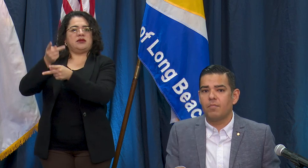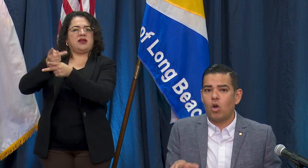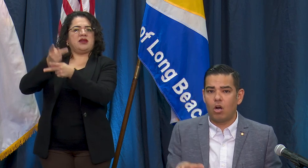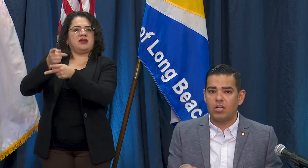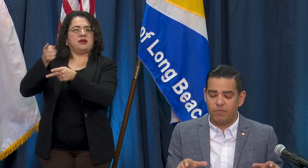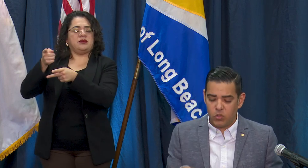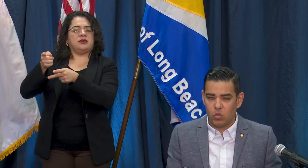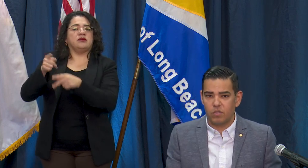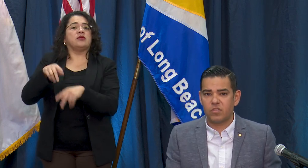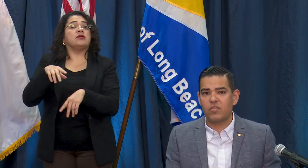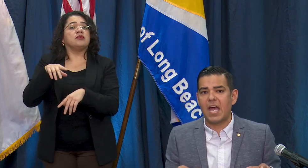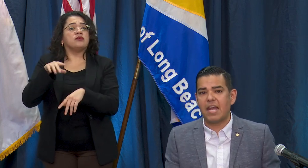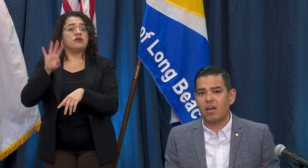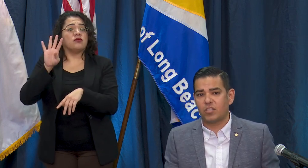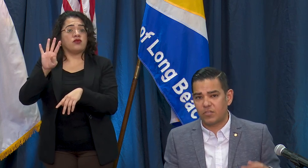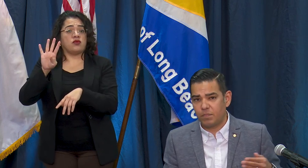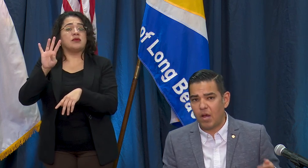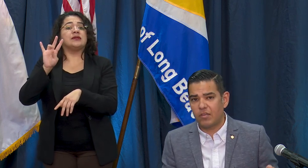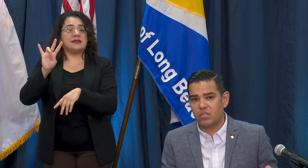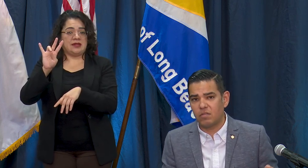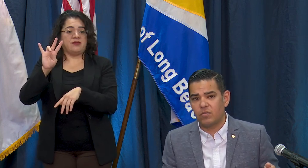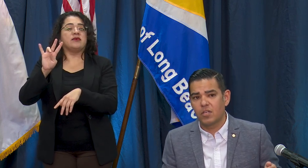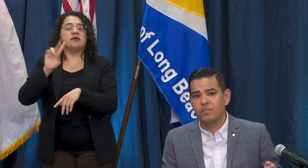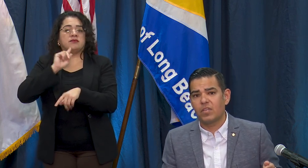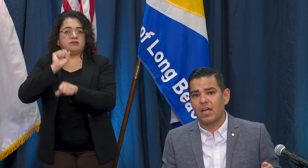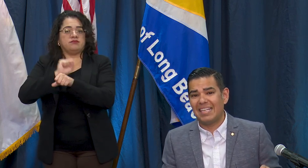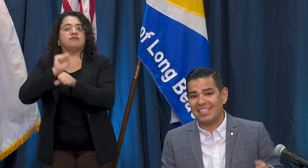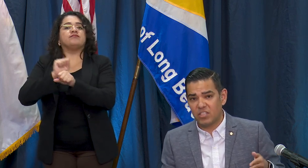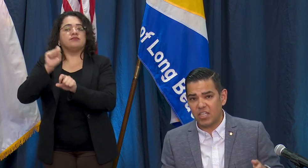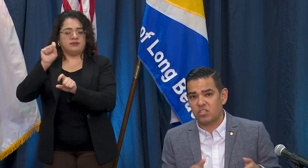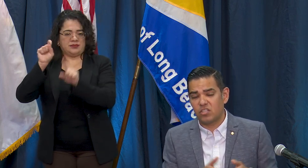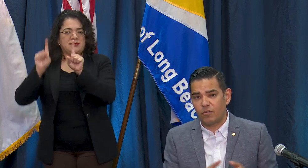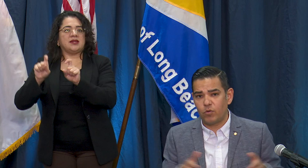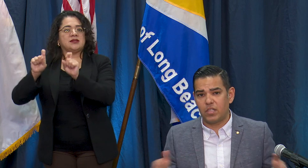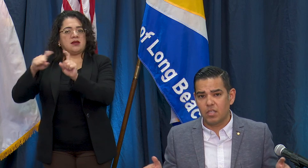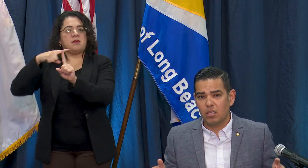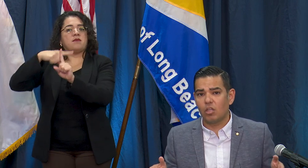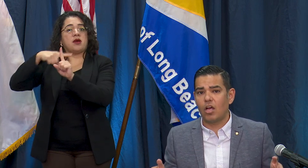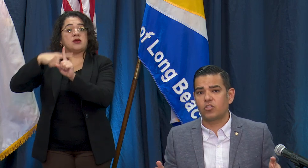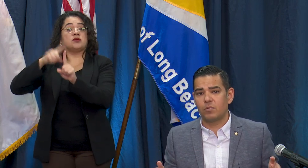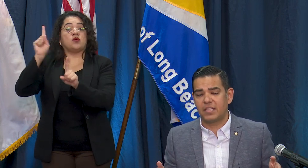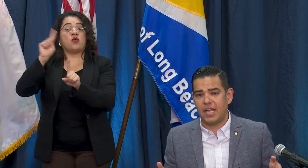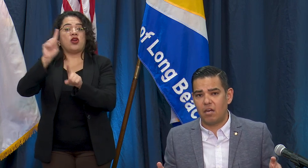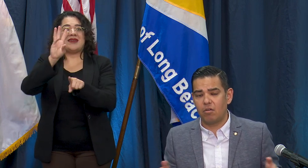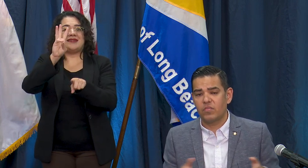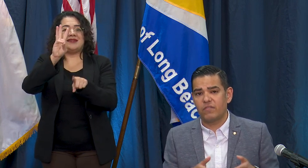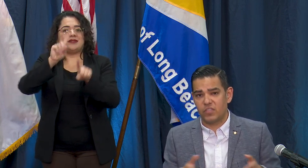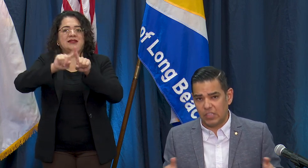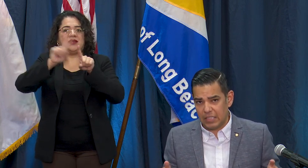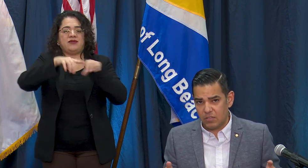are individuals that tested positive in 6 different long-term care facilities.